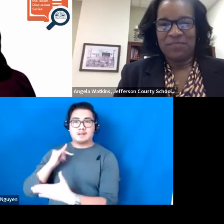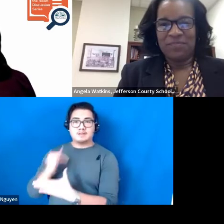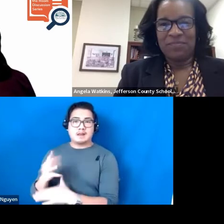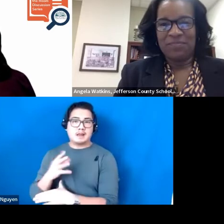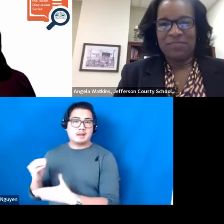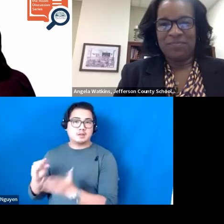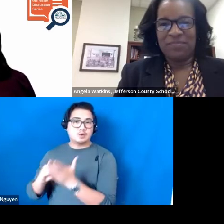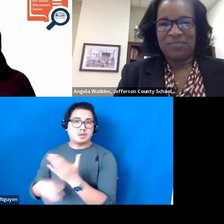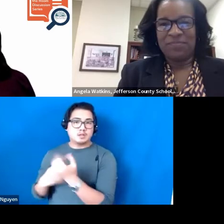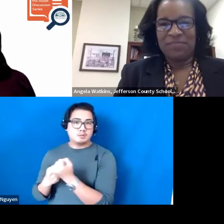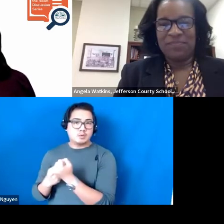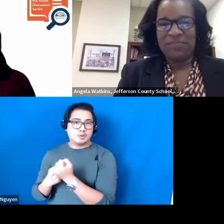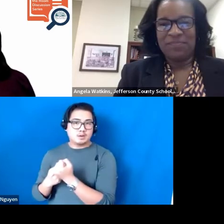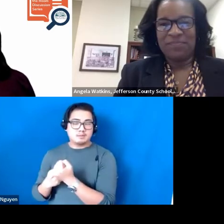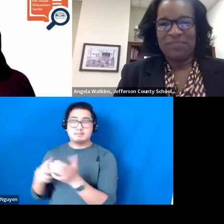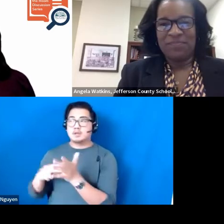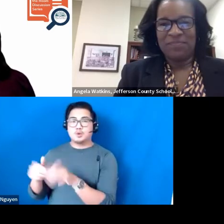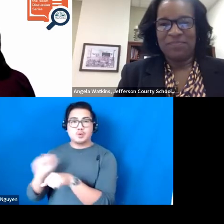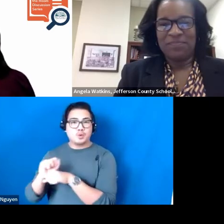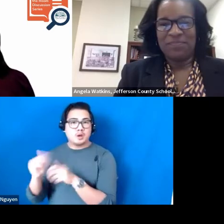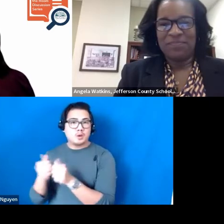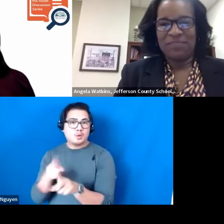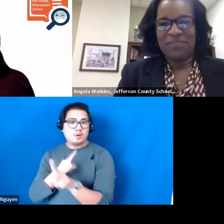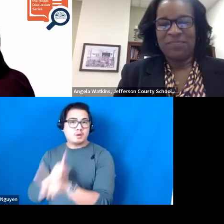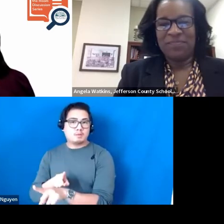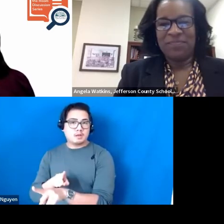which included the response to instruction process.